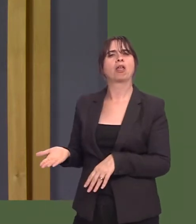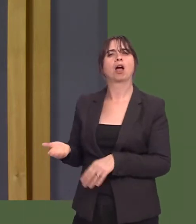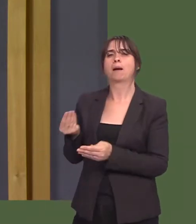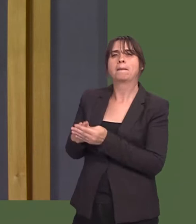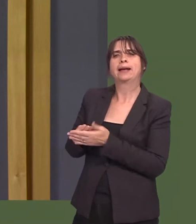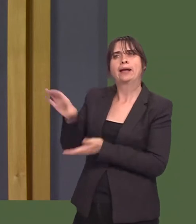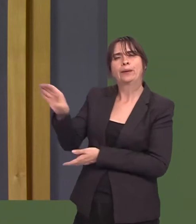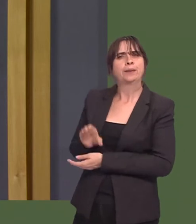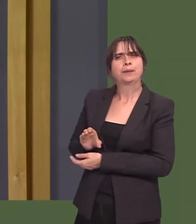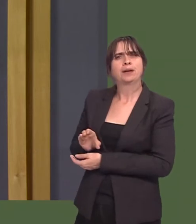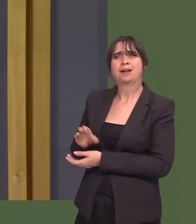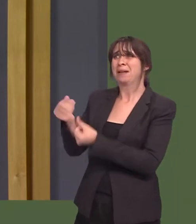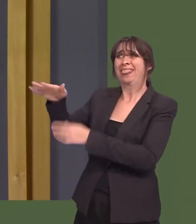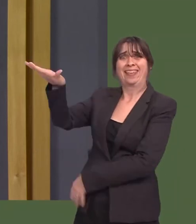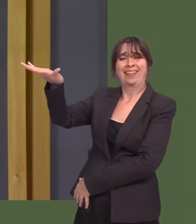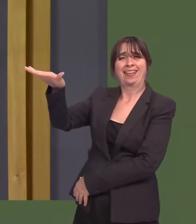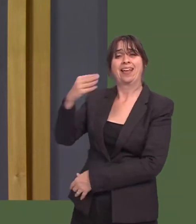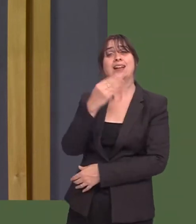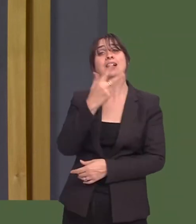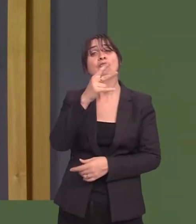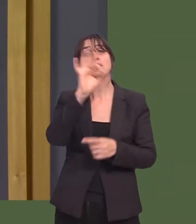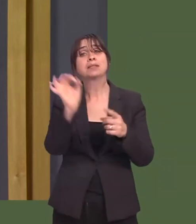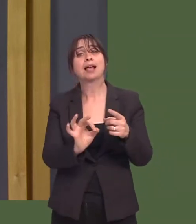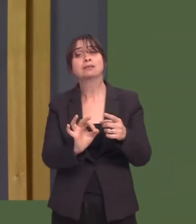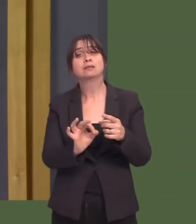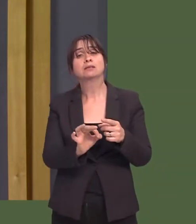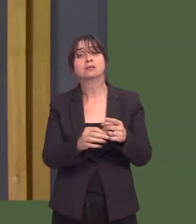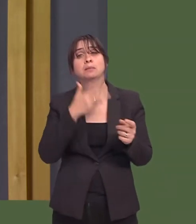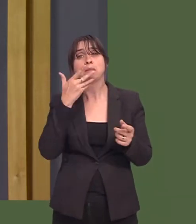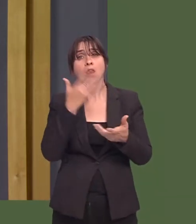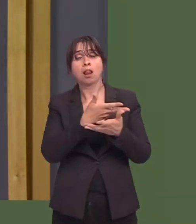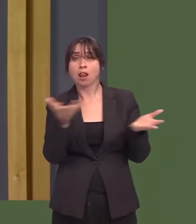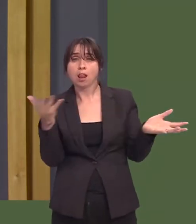Janet Finch-Saunders: Ninety-three per cent of people in a survey are not wanting doorstep